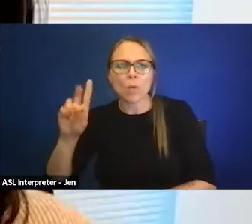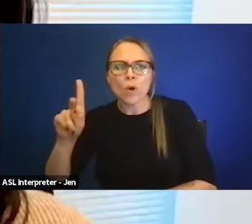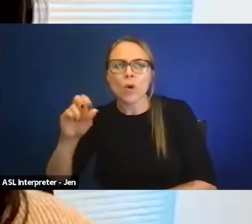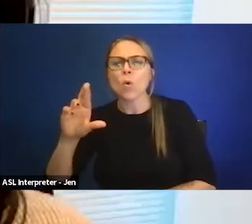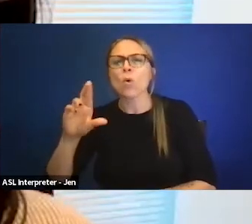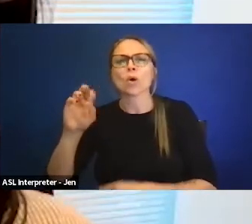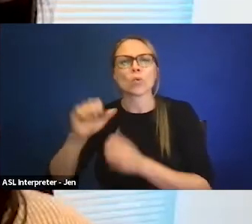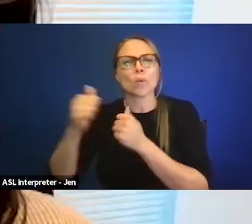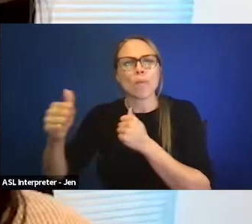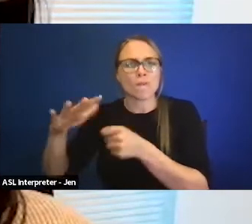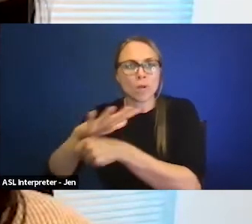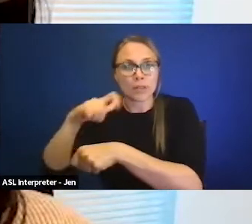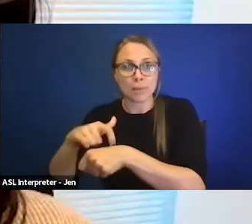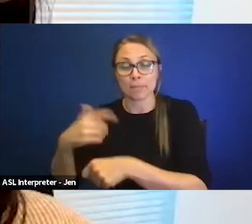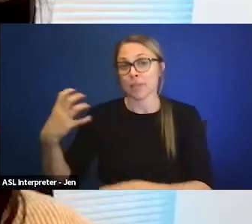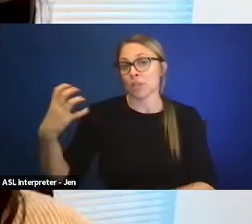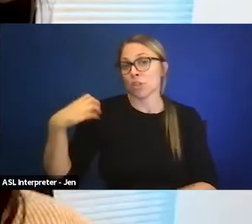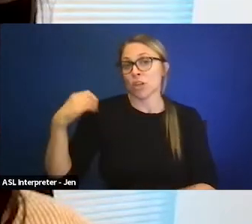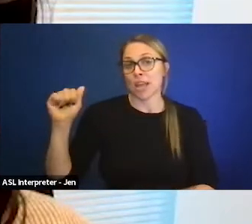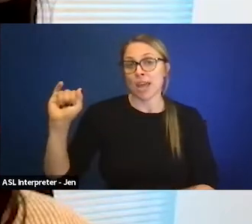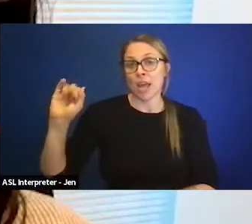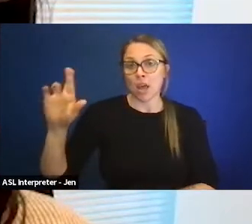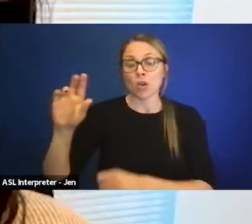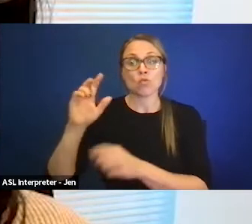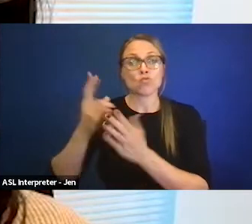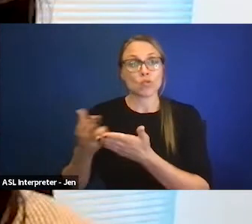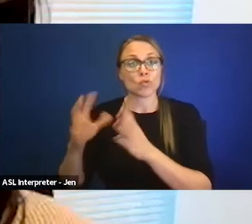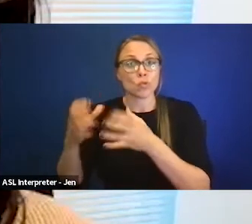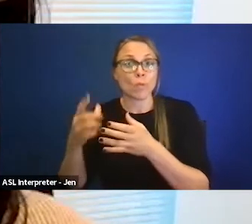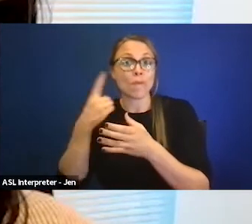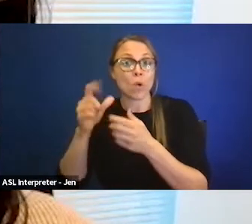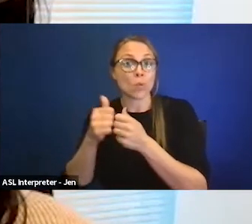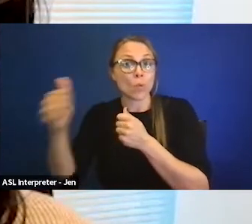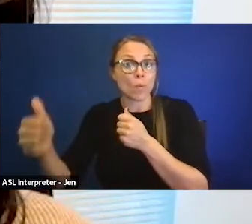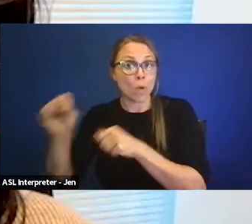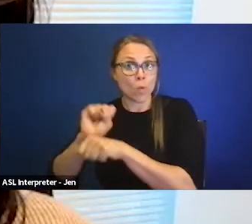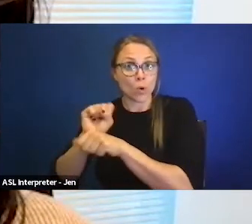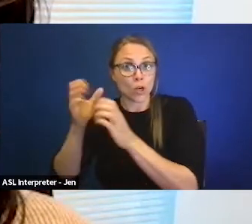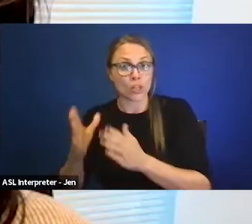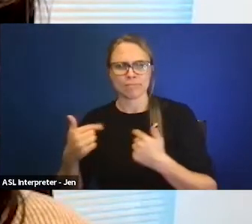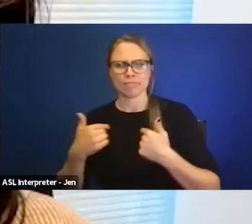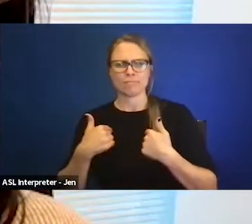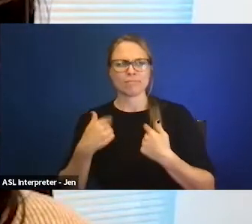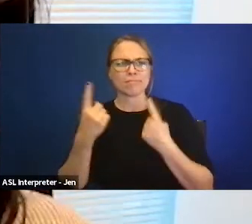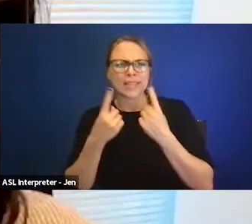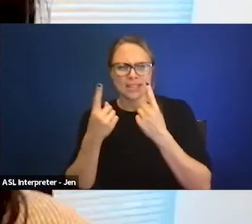As the Chair of AIR'S Employee Resource Group for remote workers, I'm considering the intersectionality